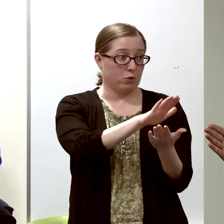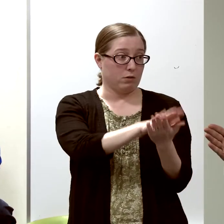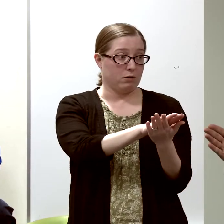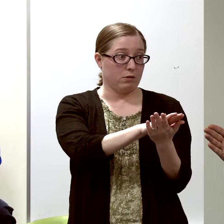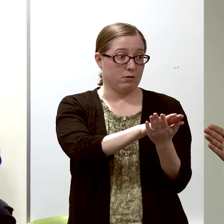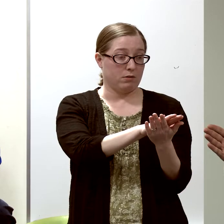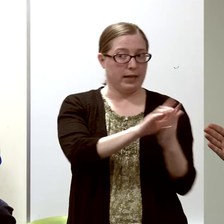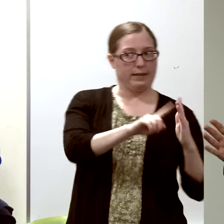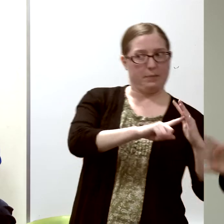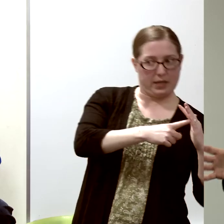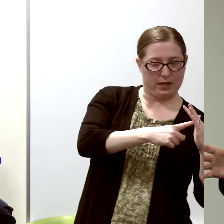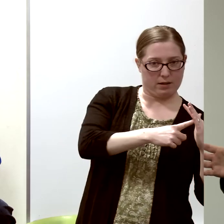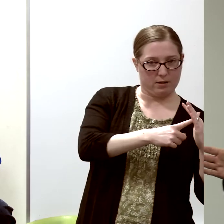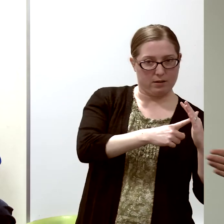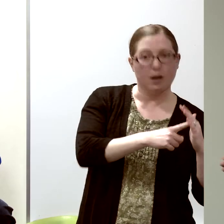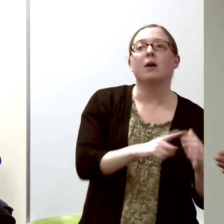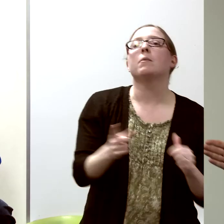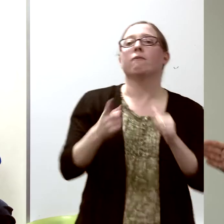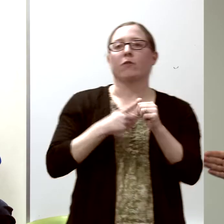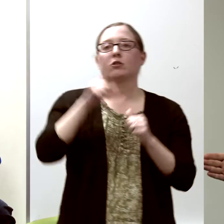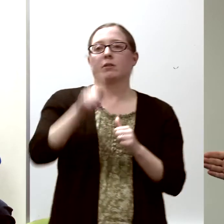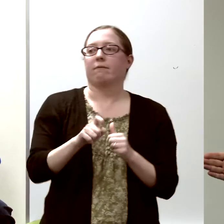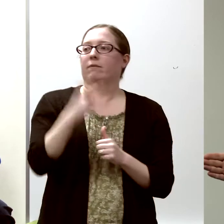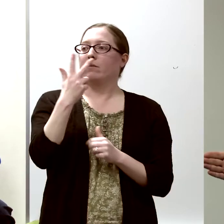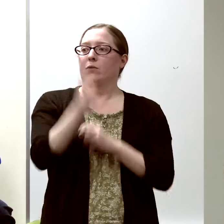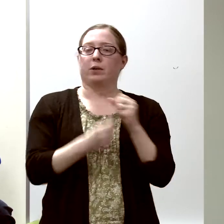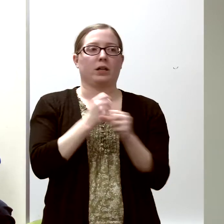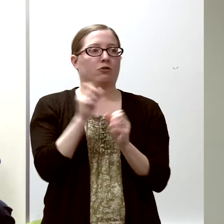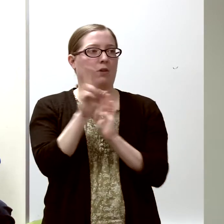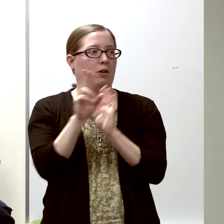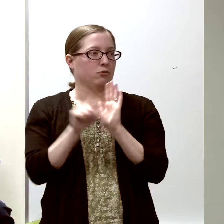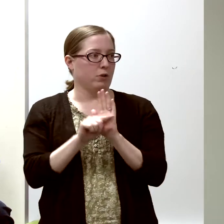at the beginning, but I had to do 3 years of undergraduate work...